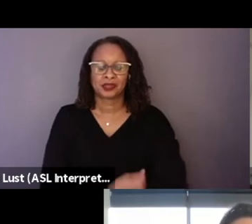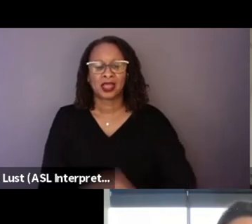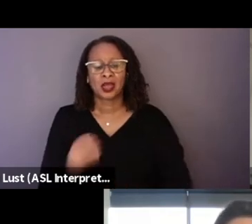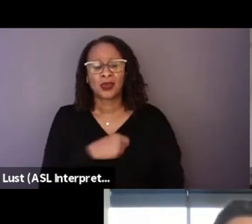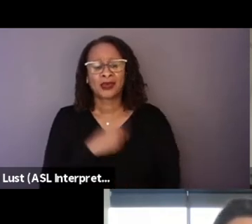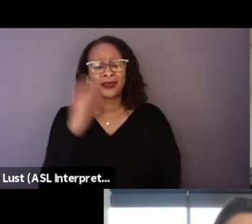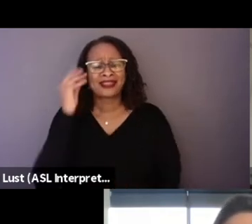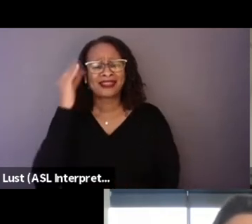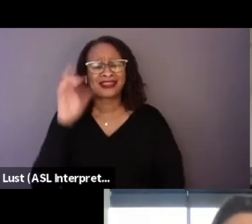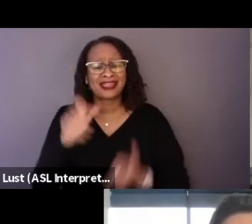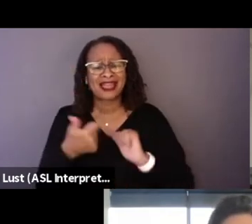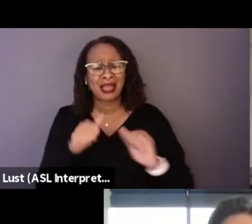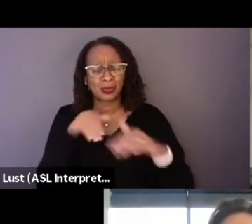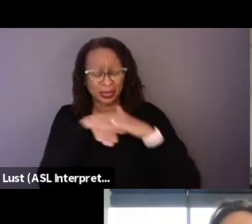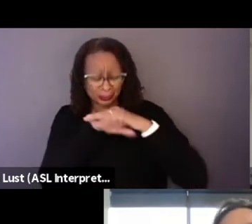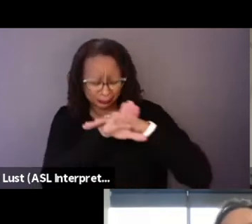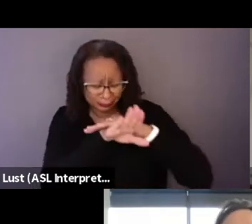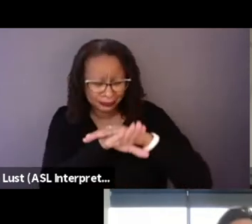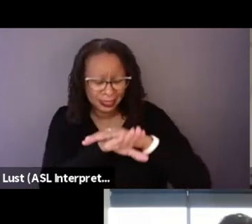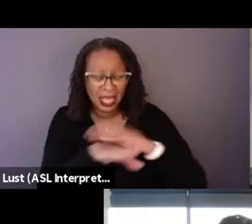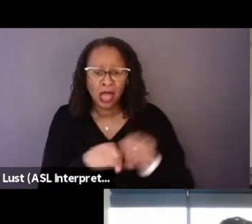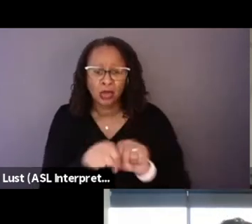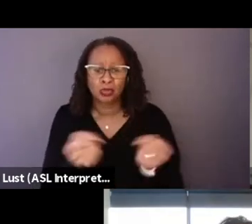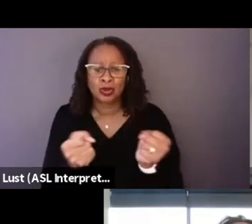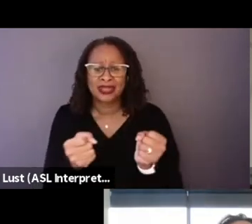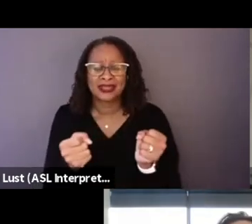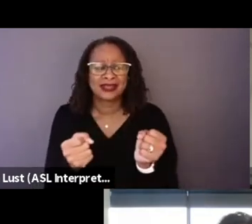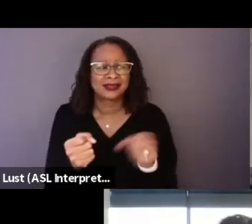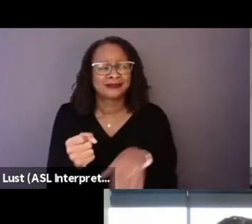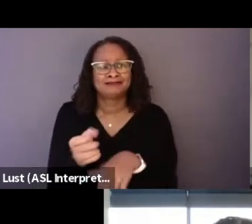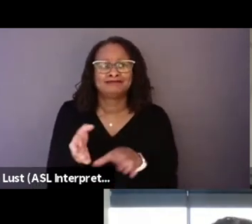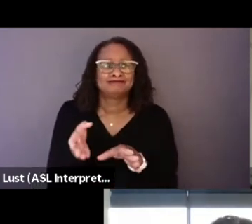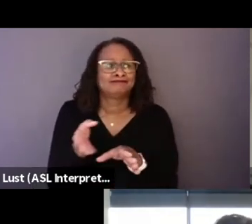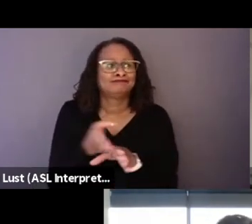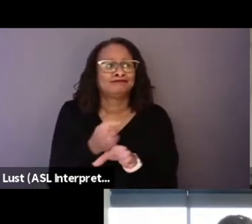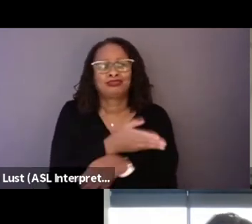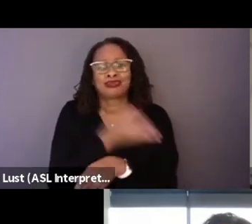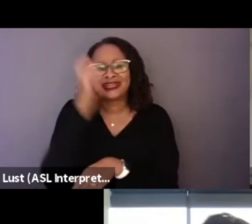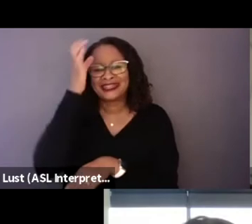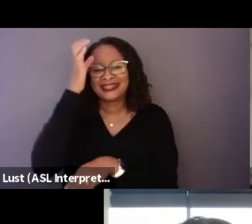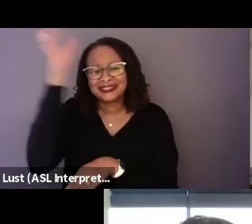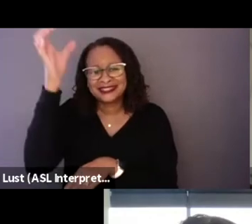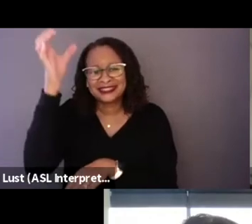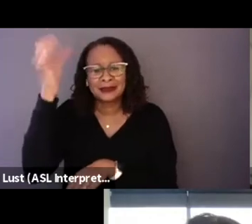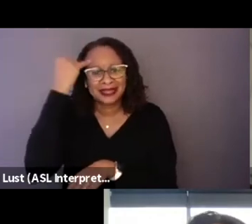into breaking preconceptions in a way that the conversations that could go back to those solutions